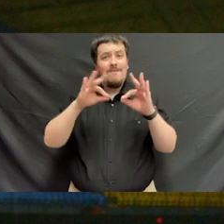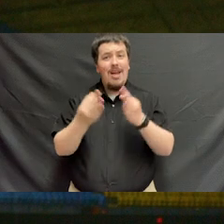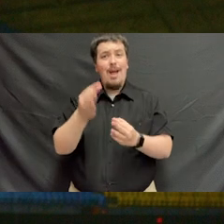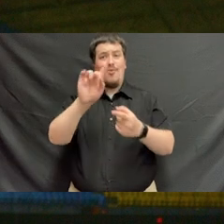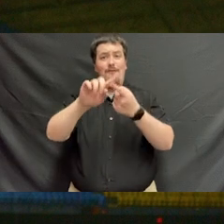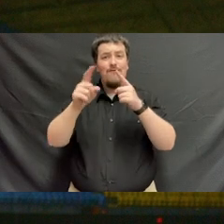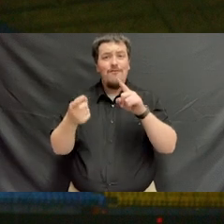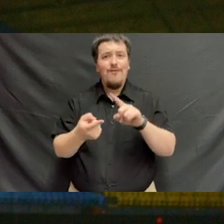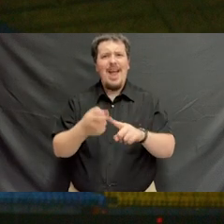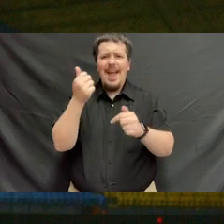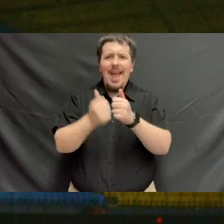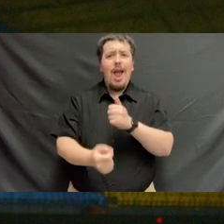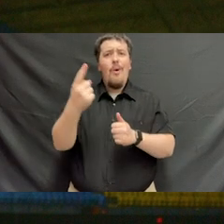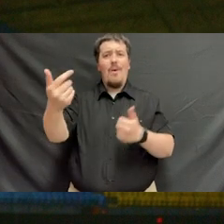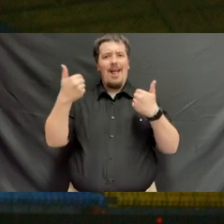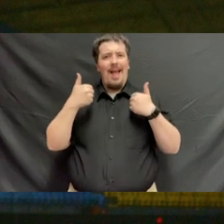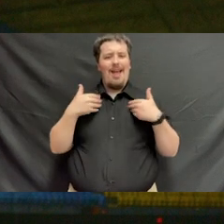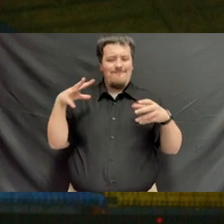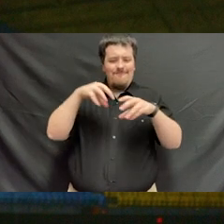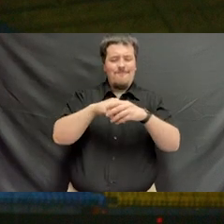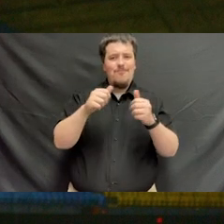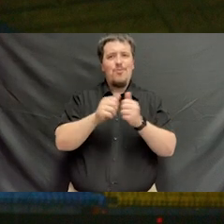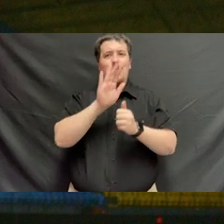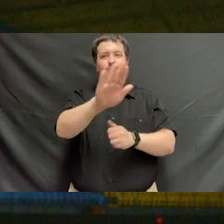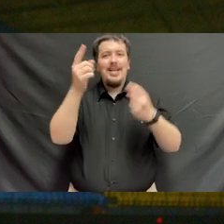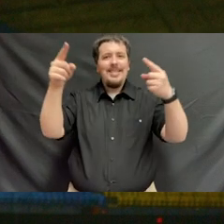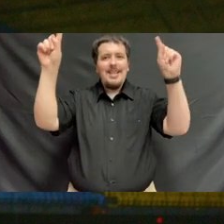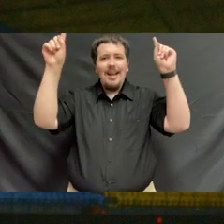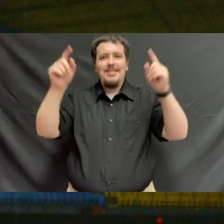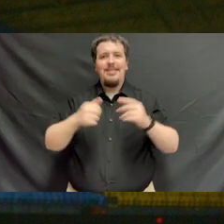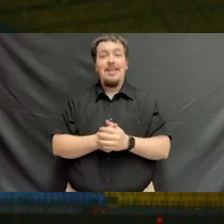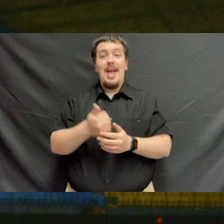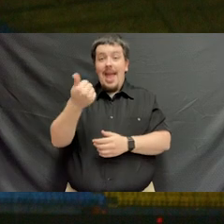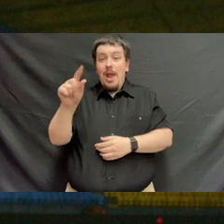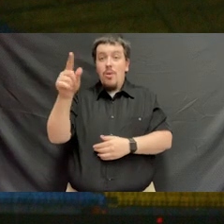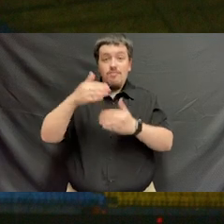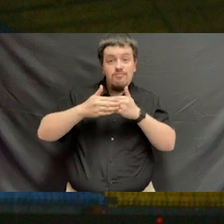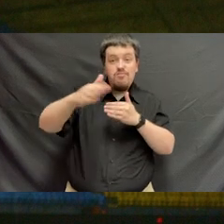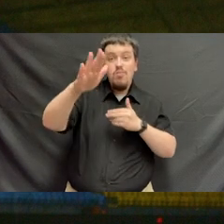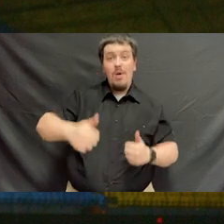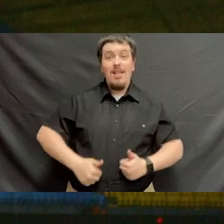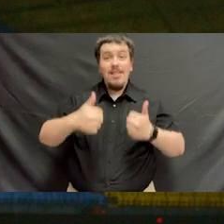your friends, everyone who has had a part in your success. Wherever you go in life,